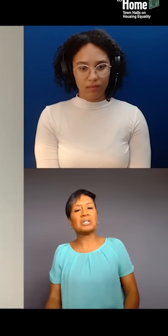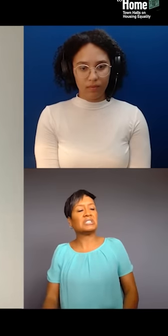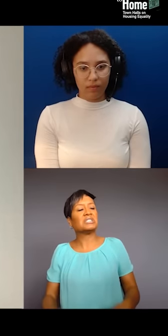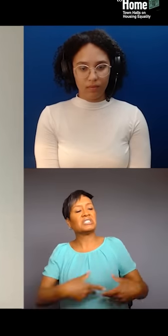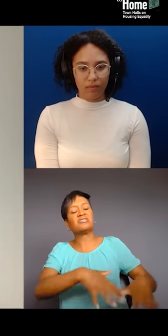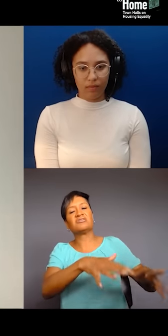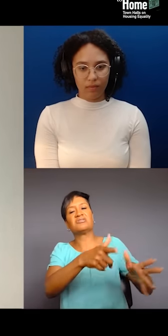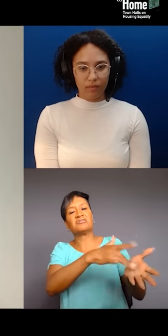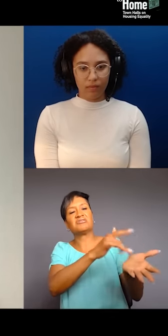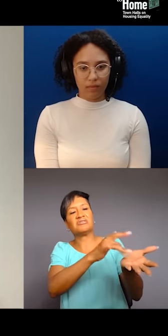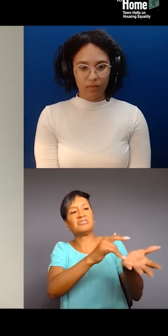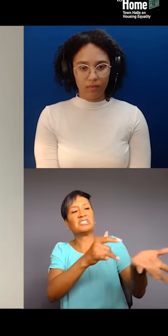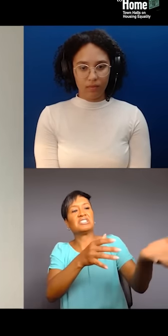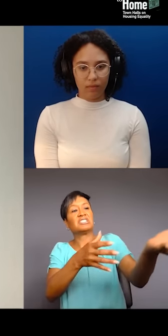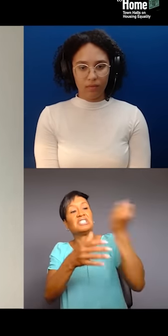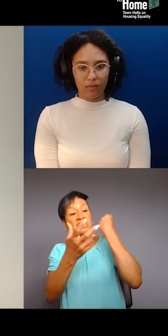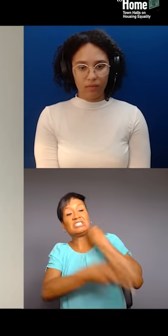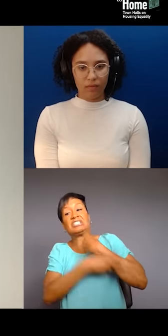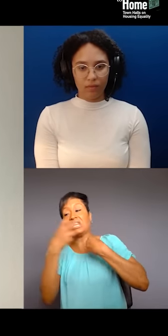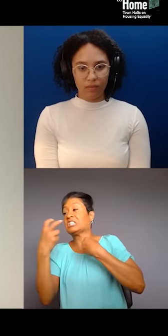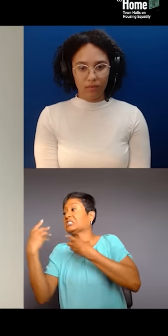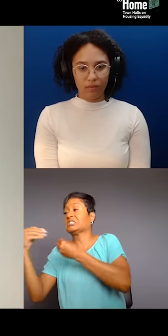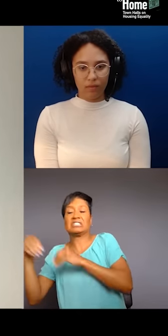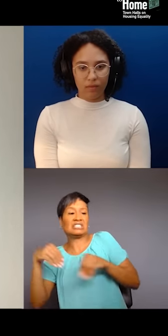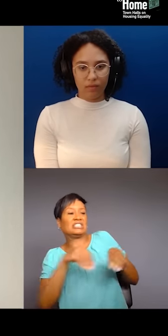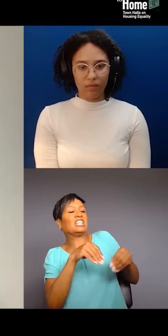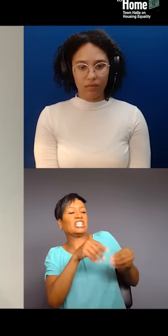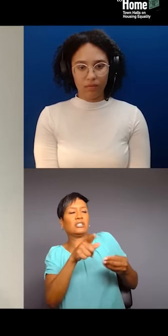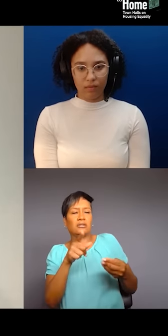And that's what we are fighting in Washington, DC. We don't need people coming here